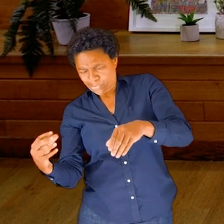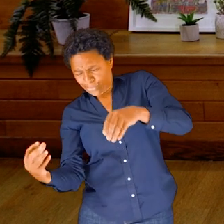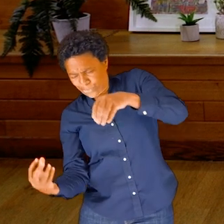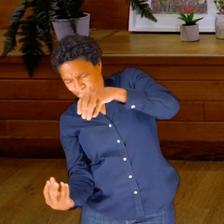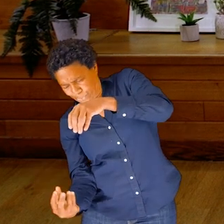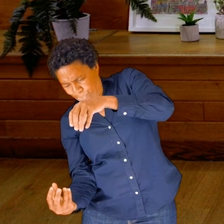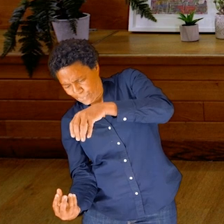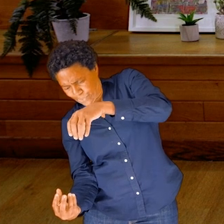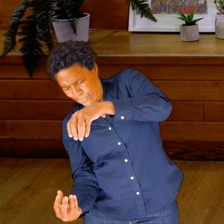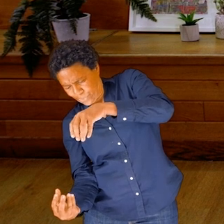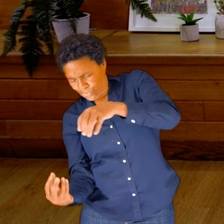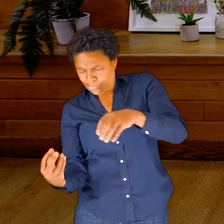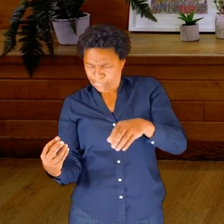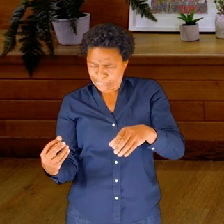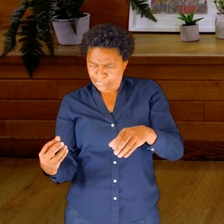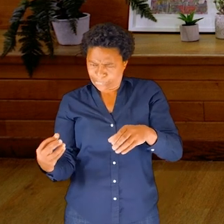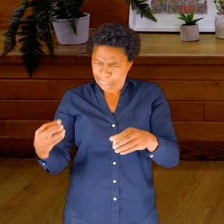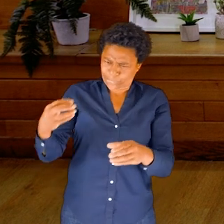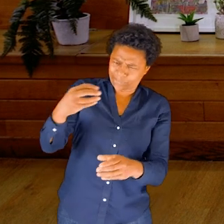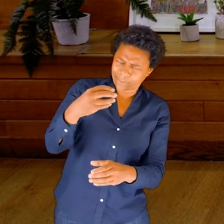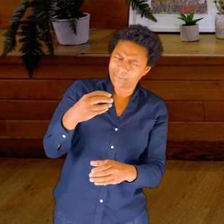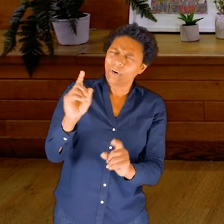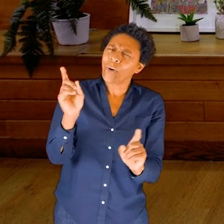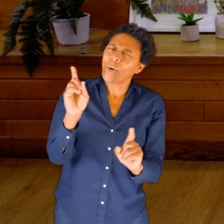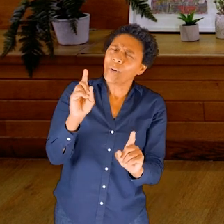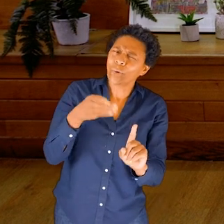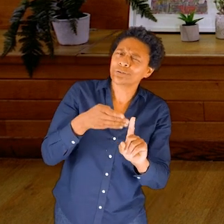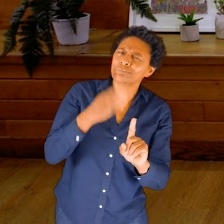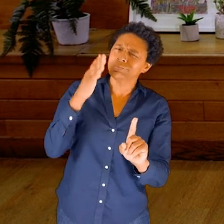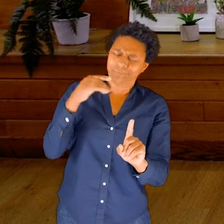of the water moving inside the bottle.